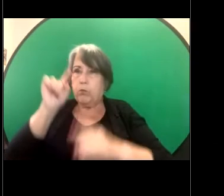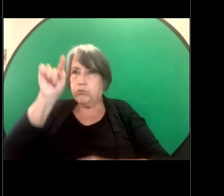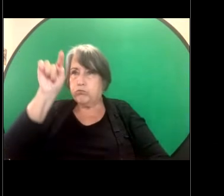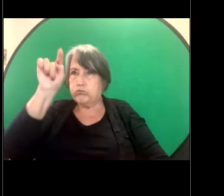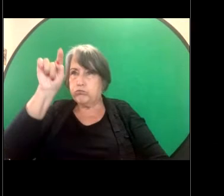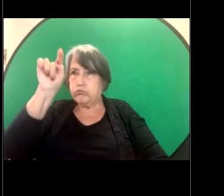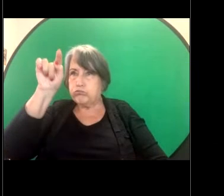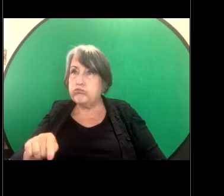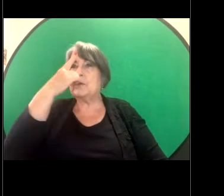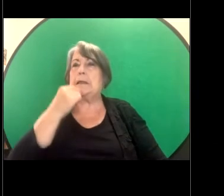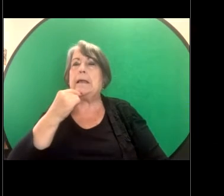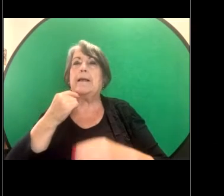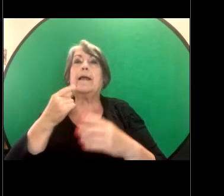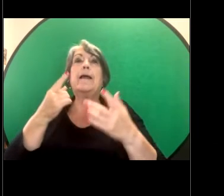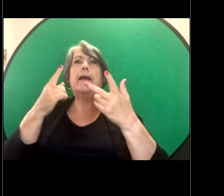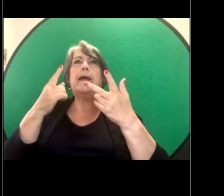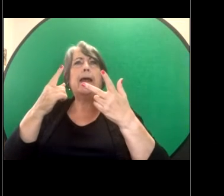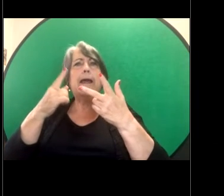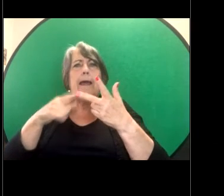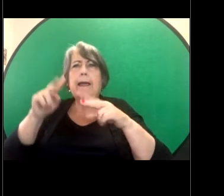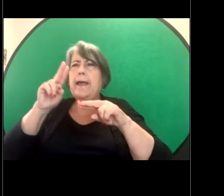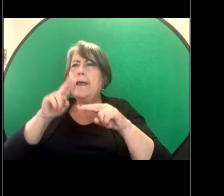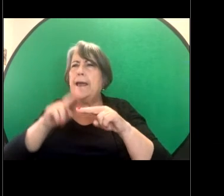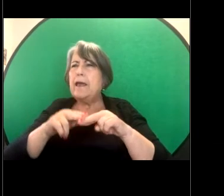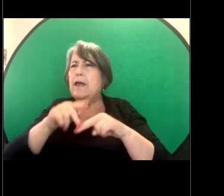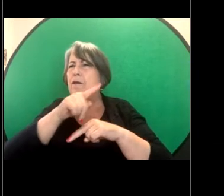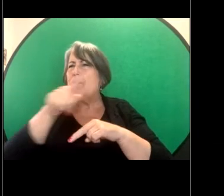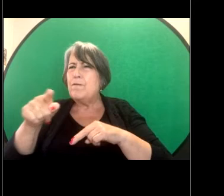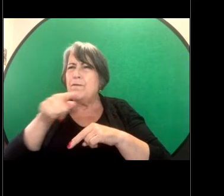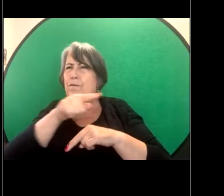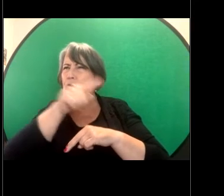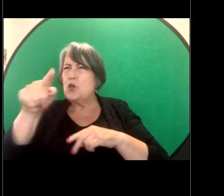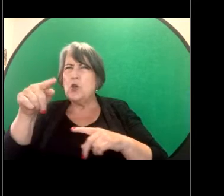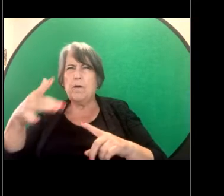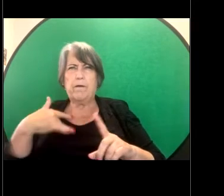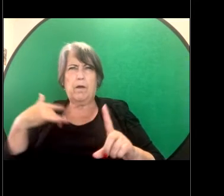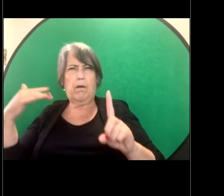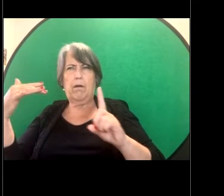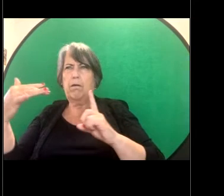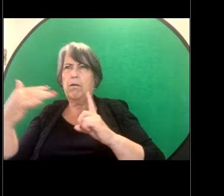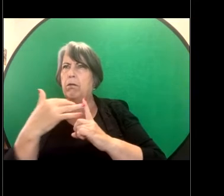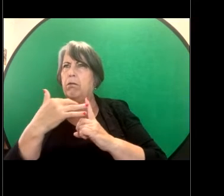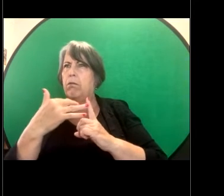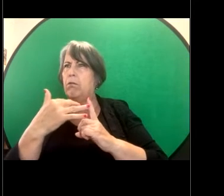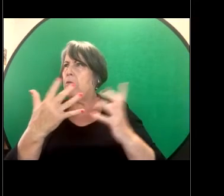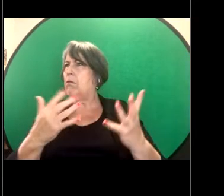has been sexually harassed and they feel they're being sexually harassed and they want to read the